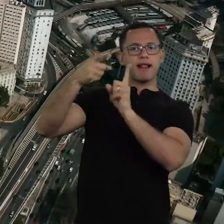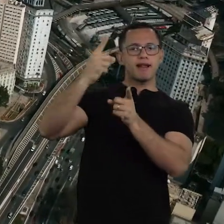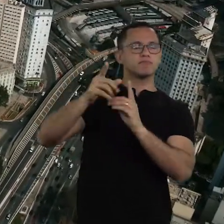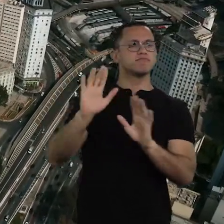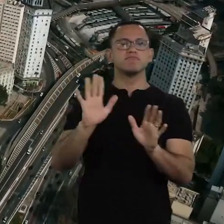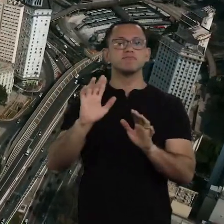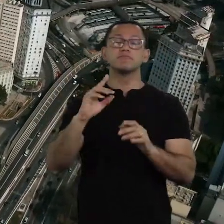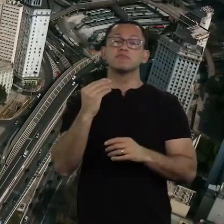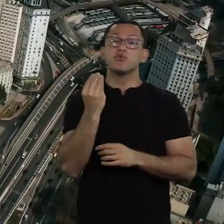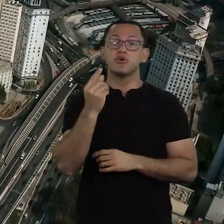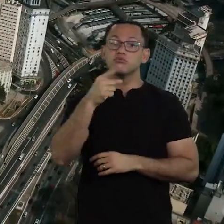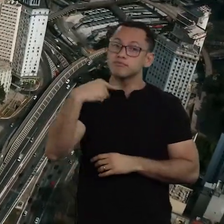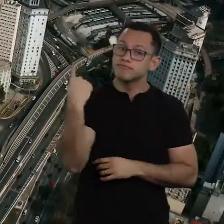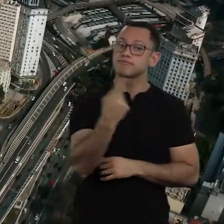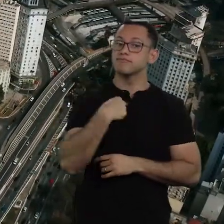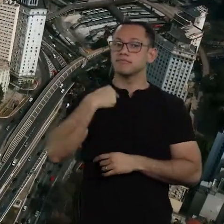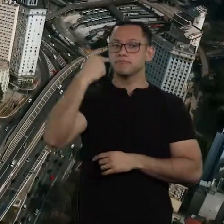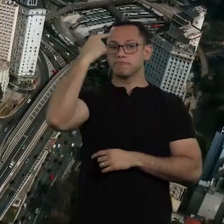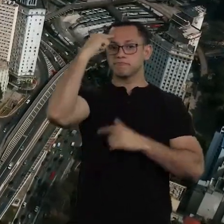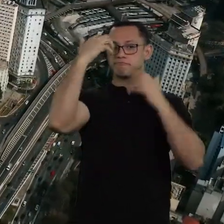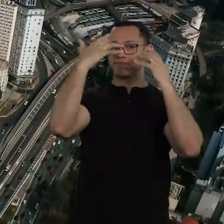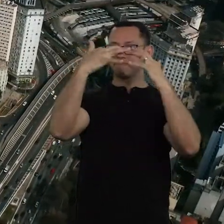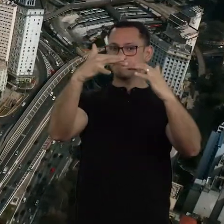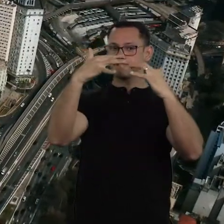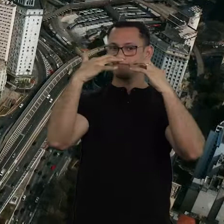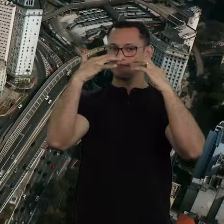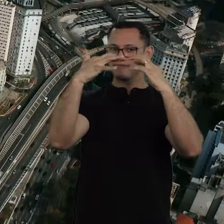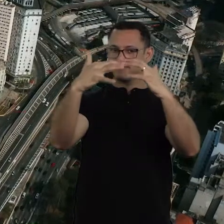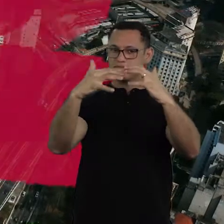a reflection that galvanizes action and leads to change.